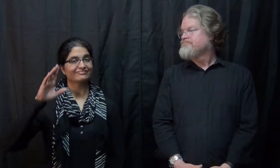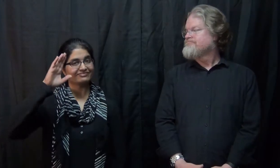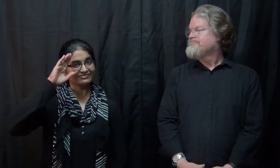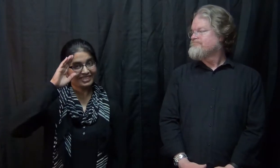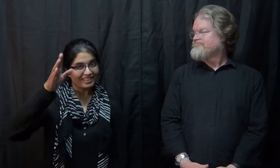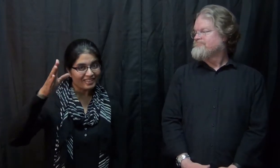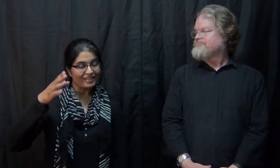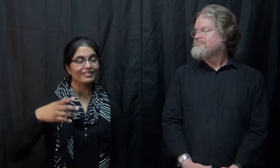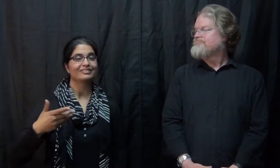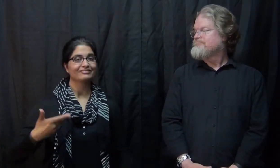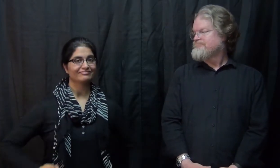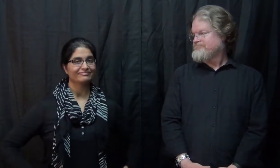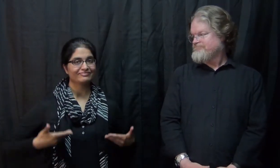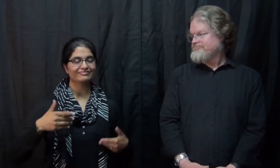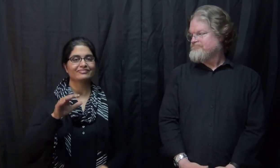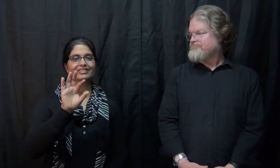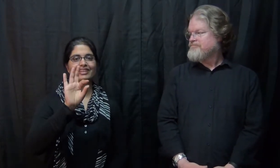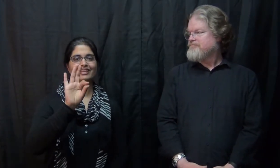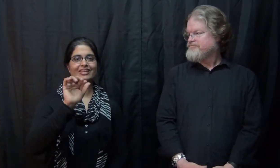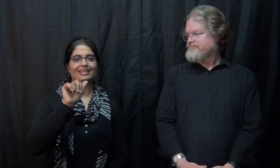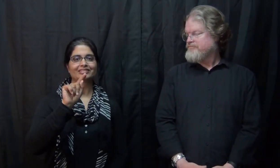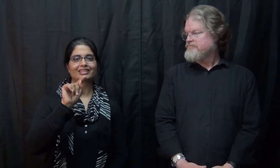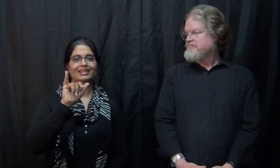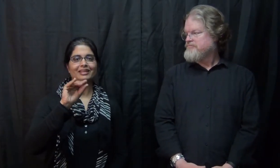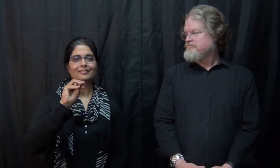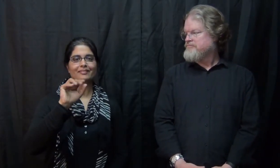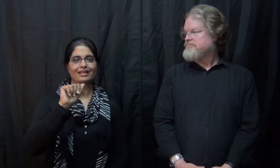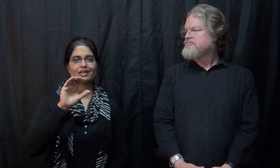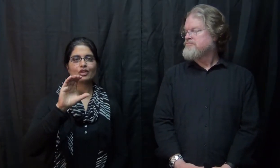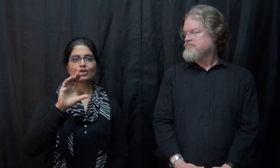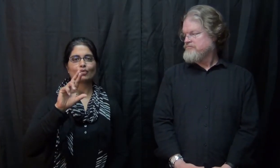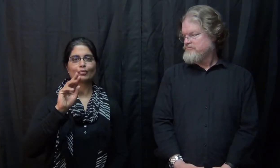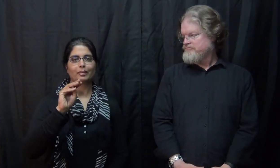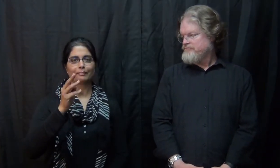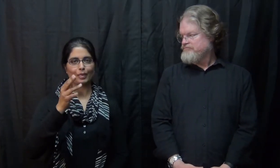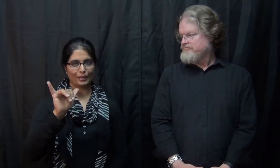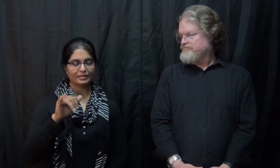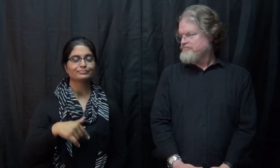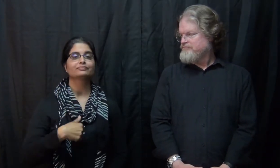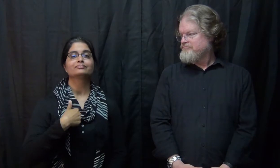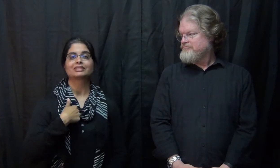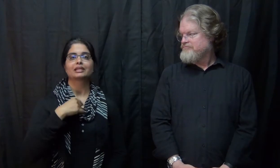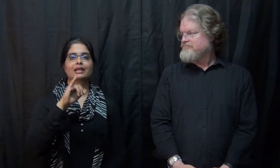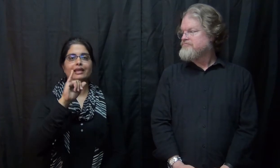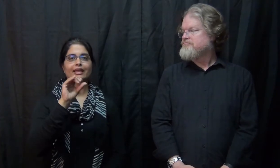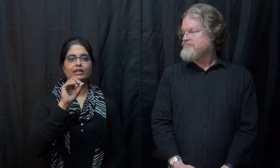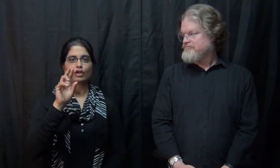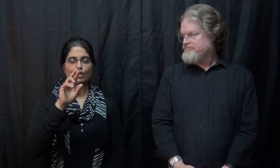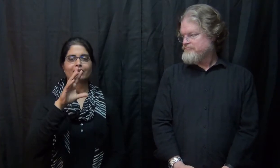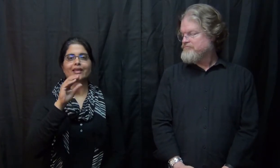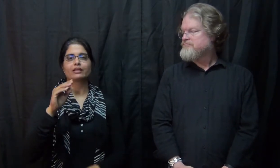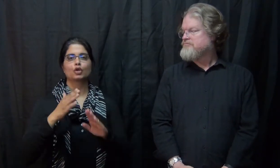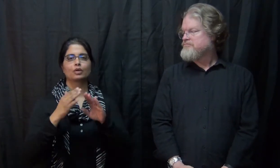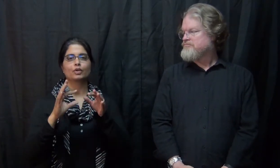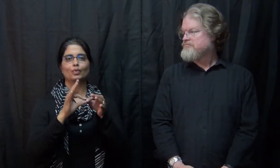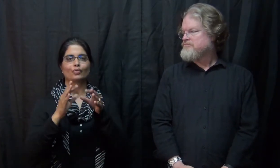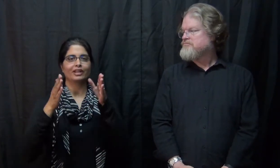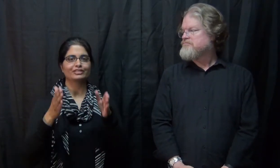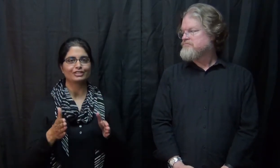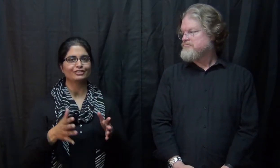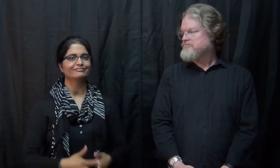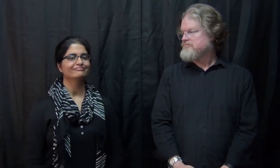Hello, I'm Fatima Currimbhoy, Information/Referral and Community Coordinator